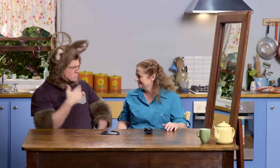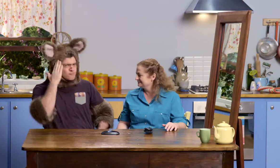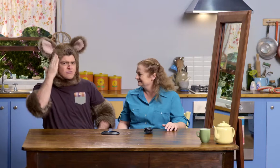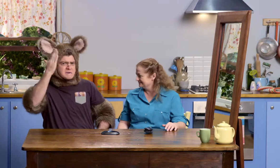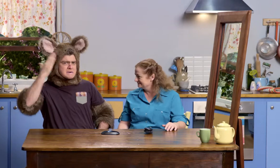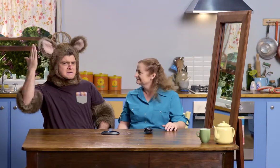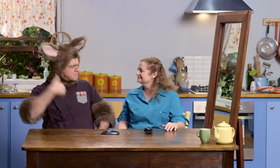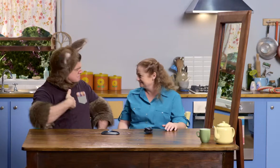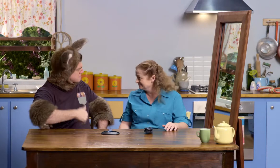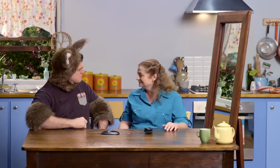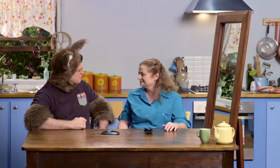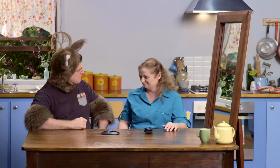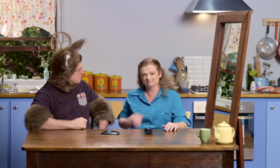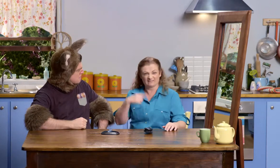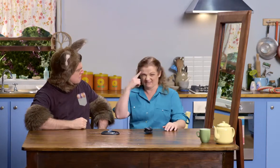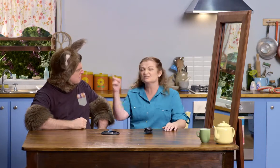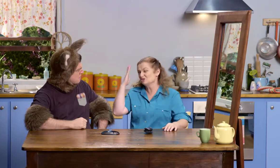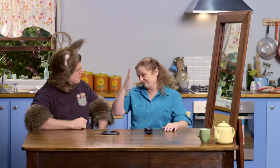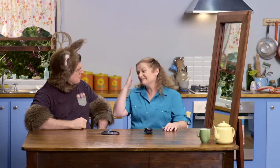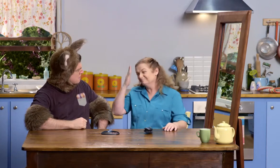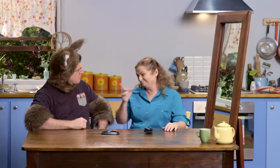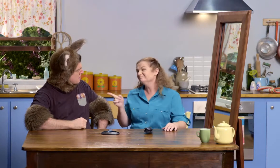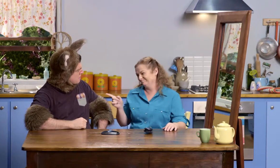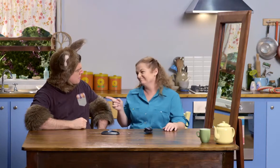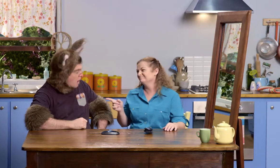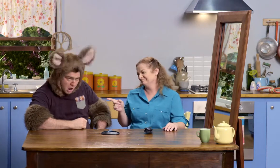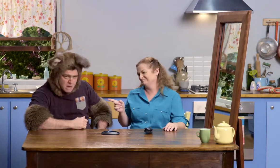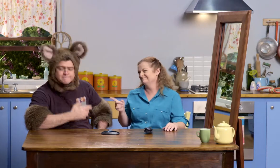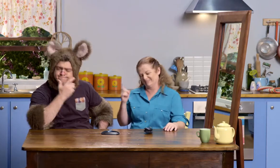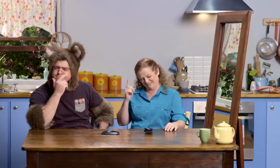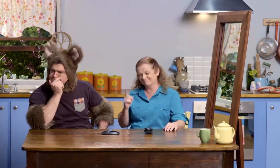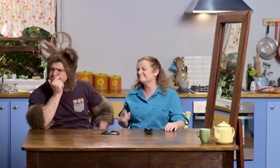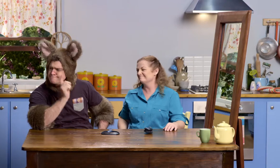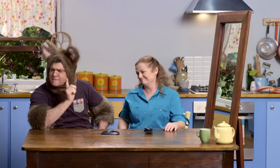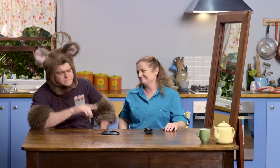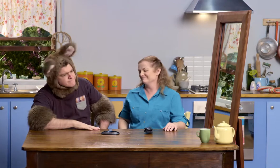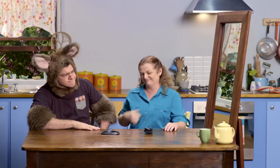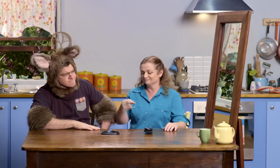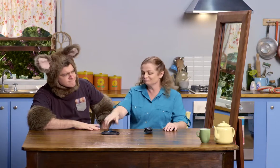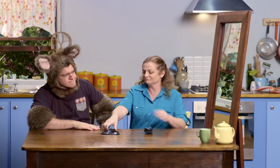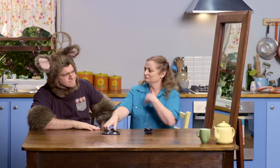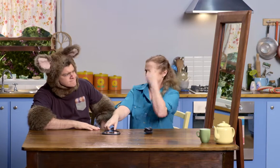Maybe I was dreaming? Oh, yes, I think you could have been dreaming. Yes. Hmm.